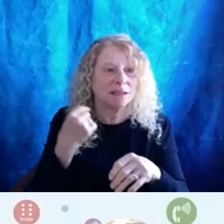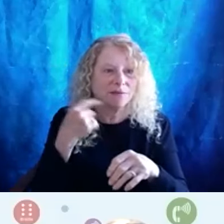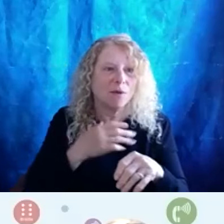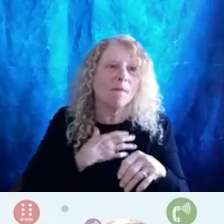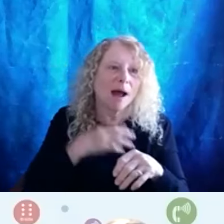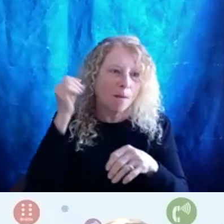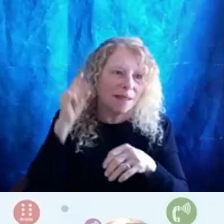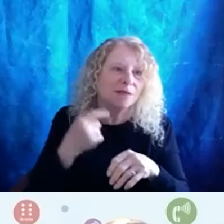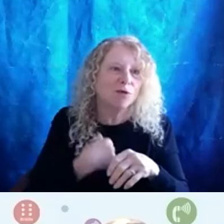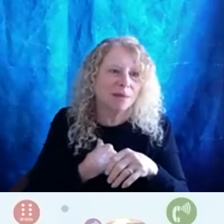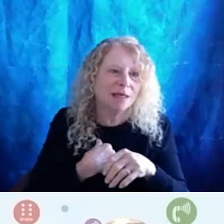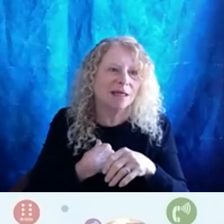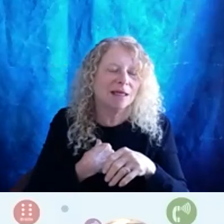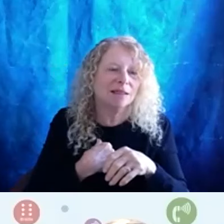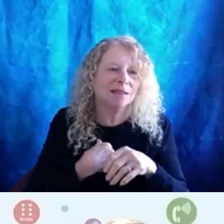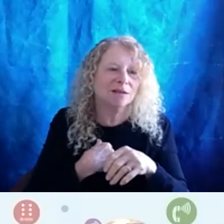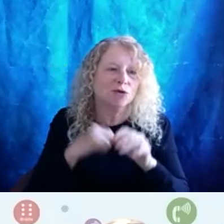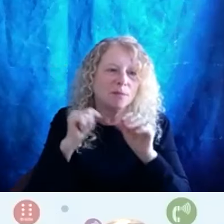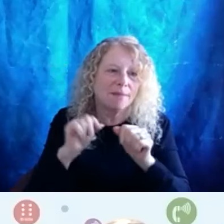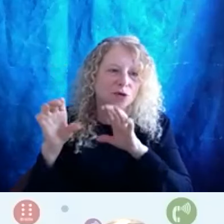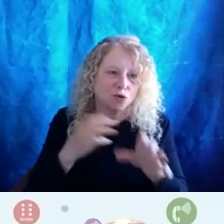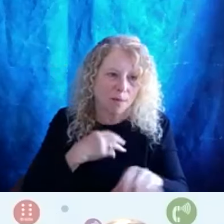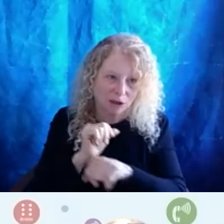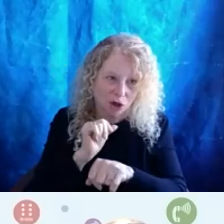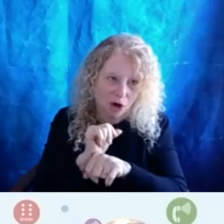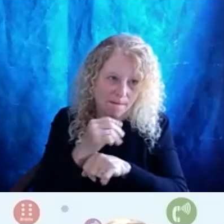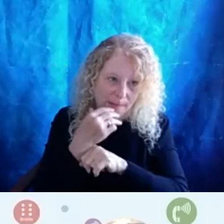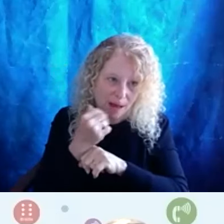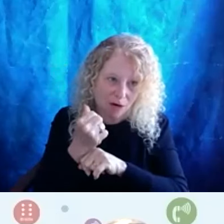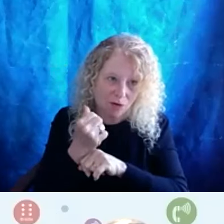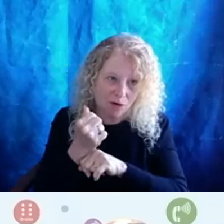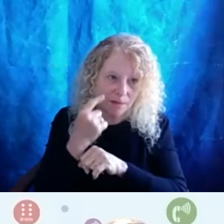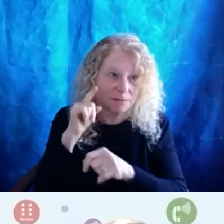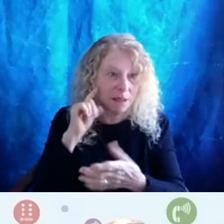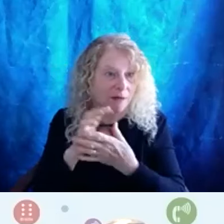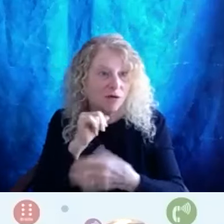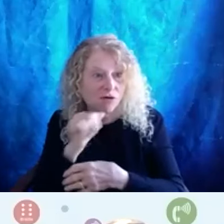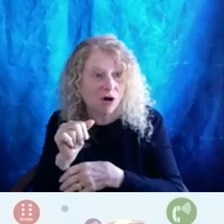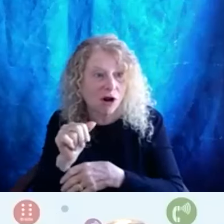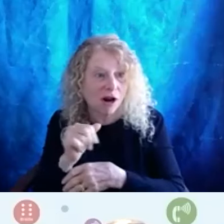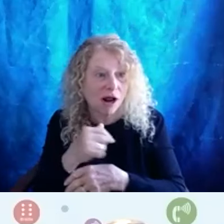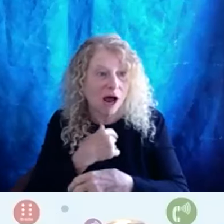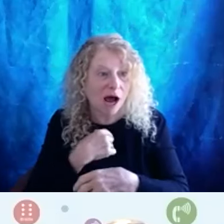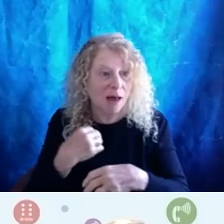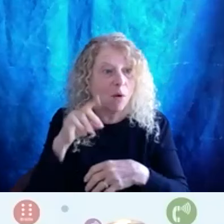for me to do the job that I do better because. Believe it or not, we are. I am 100% on the computer.